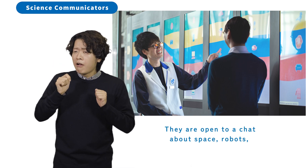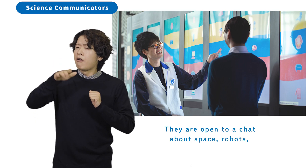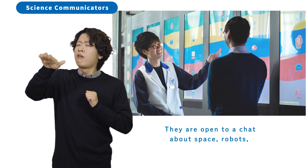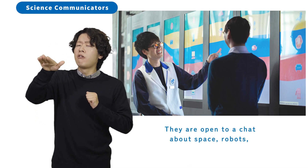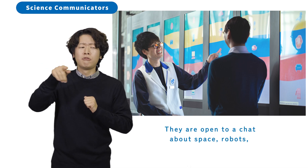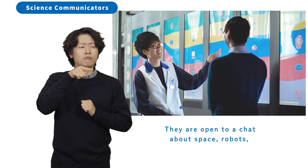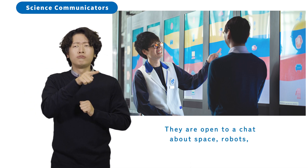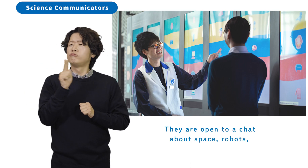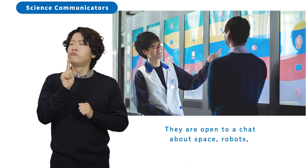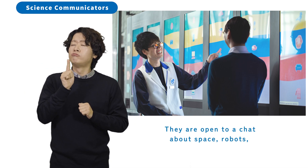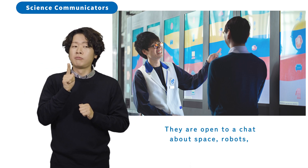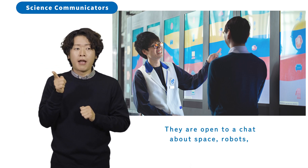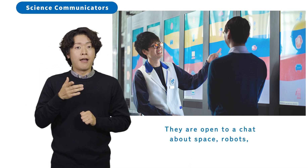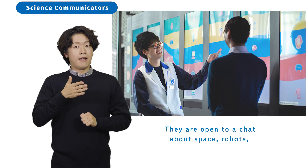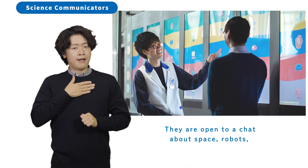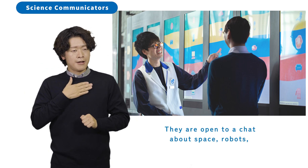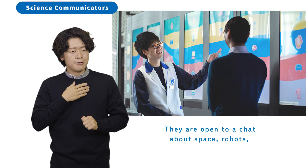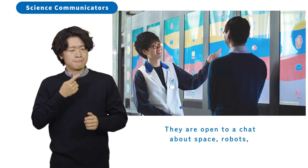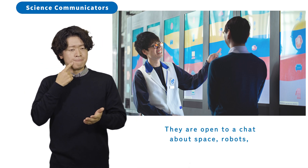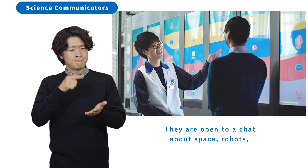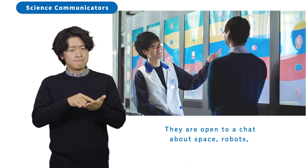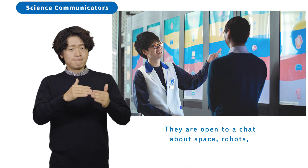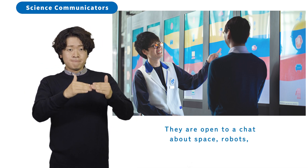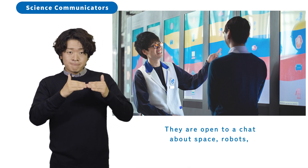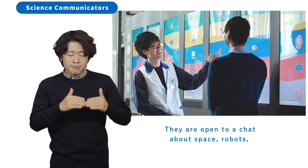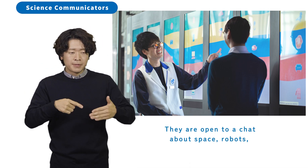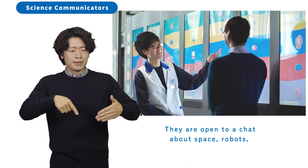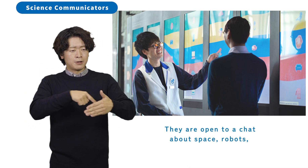They are open to a chat about space, robots,